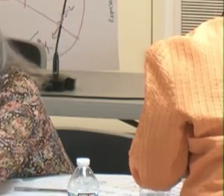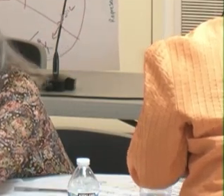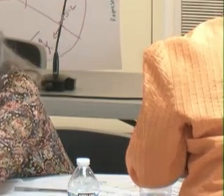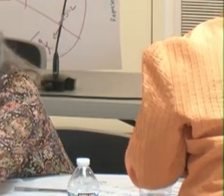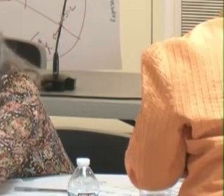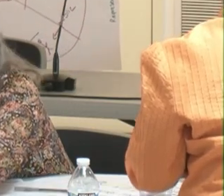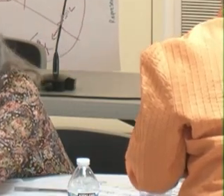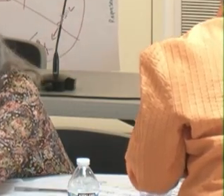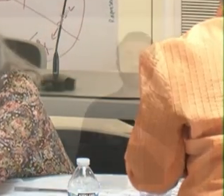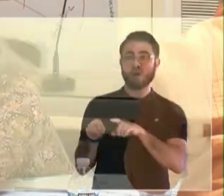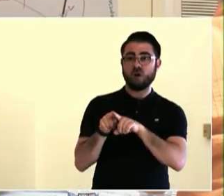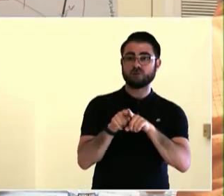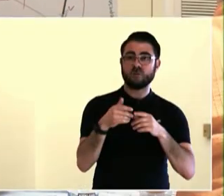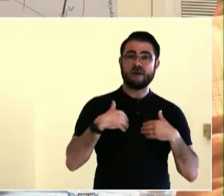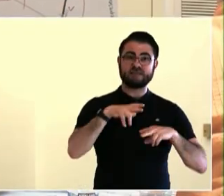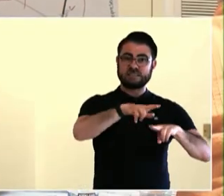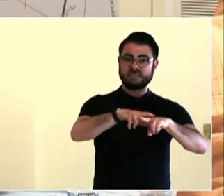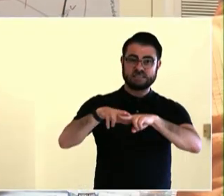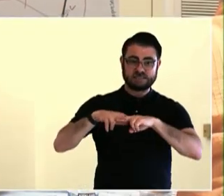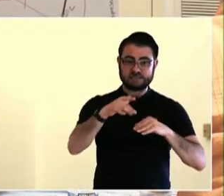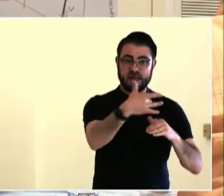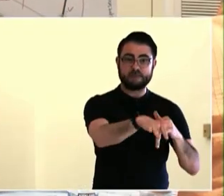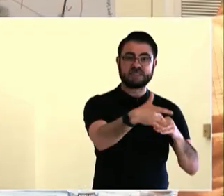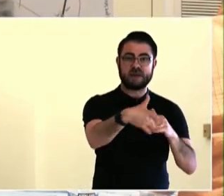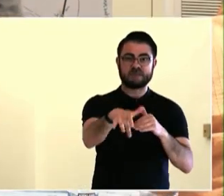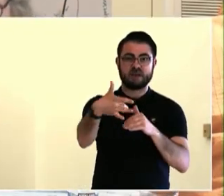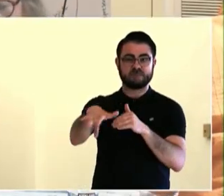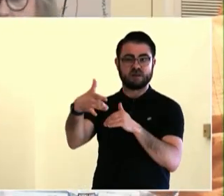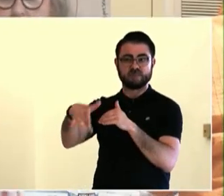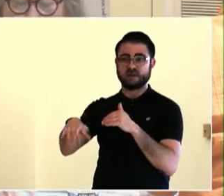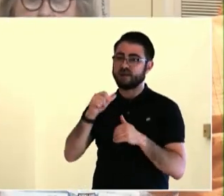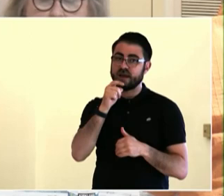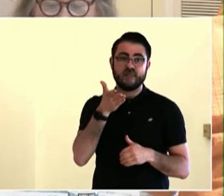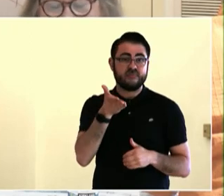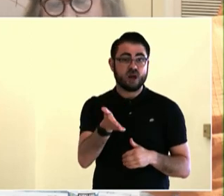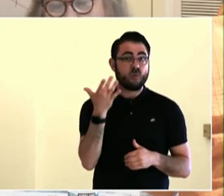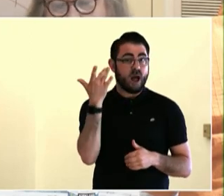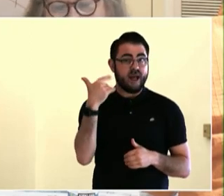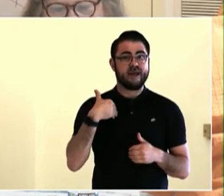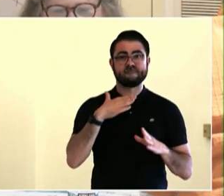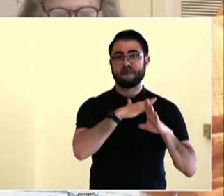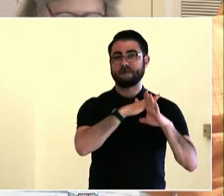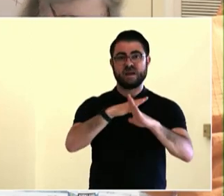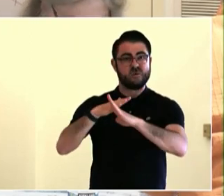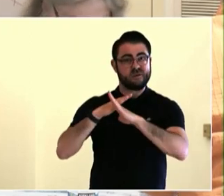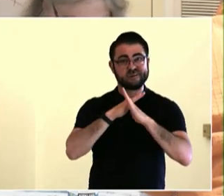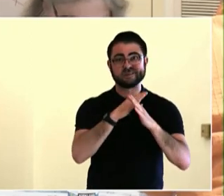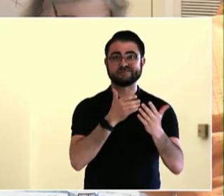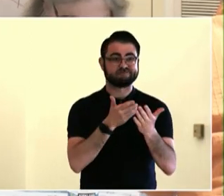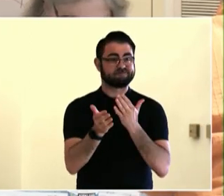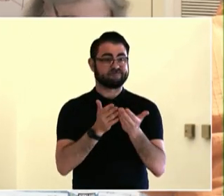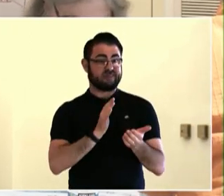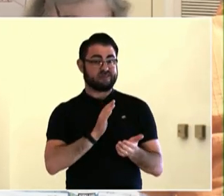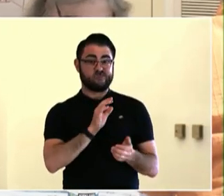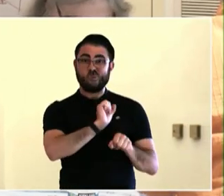of it and email it, I think it's in the chat where you need to email it, and we'll start to project it up on the screen.